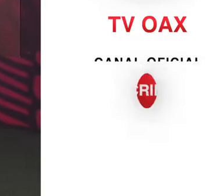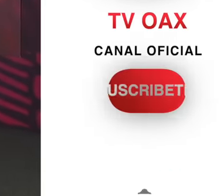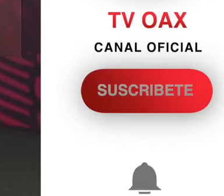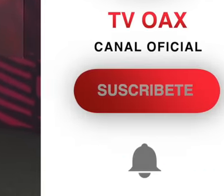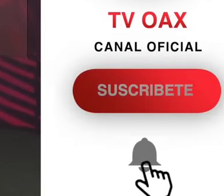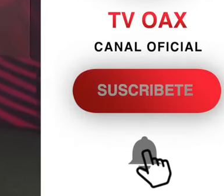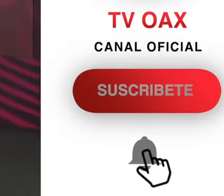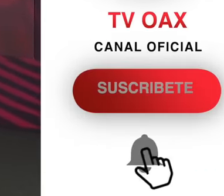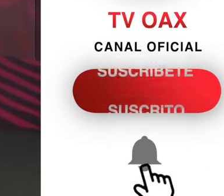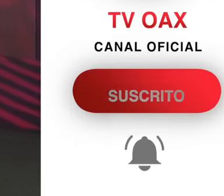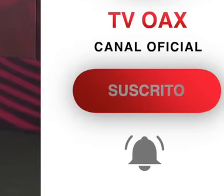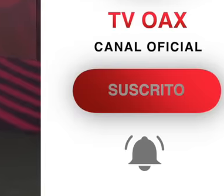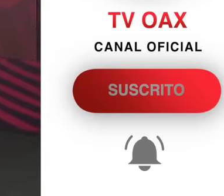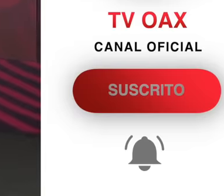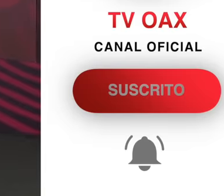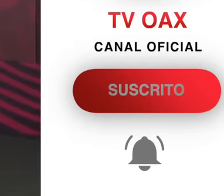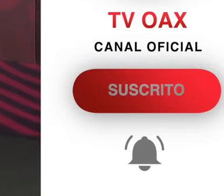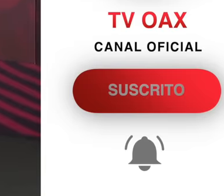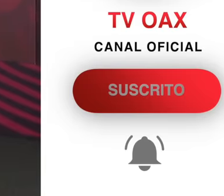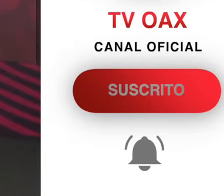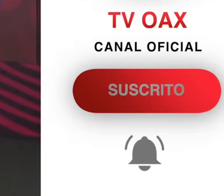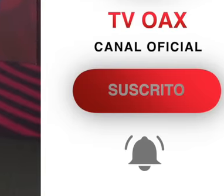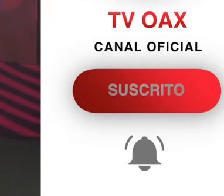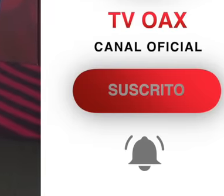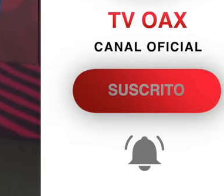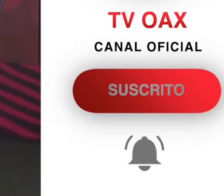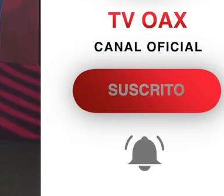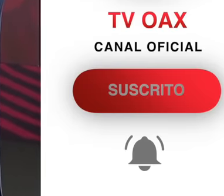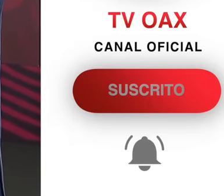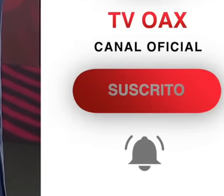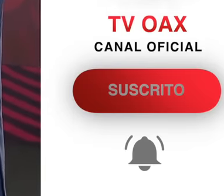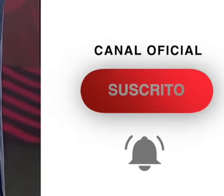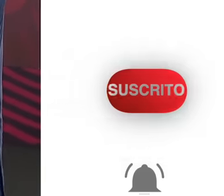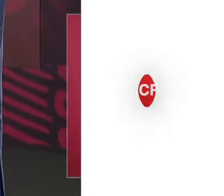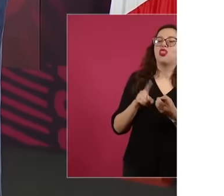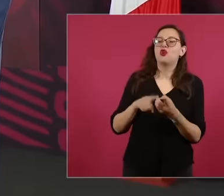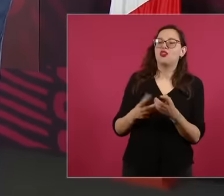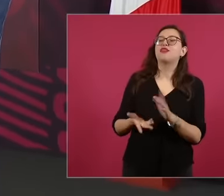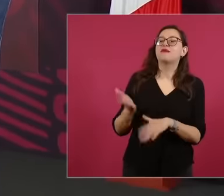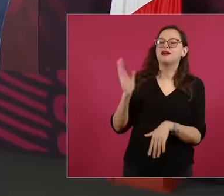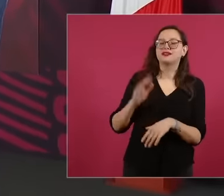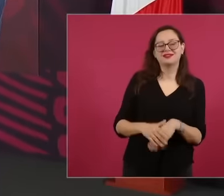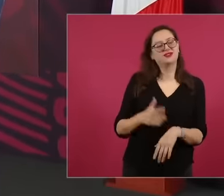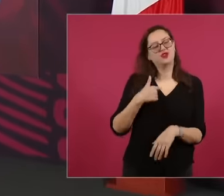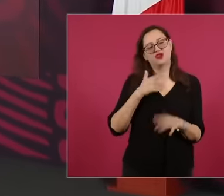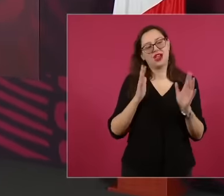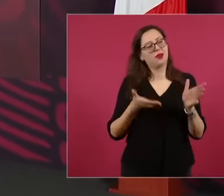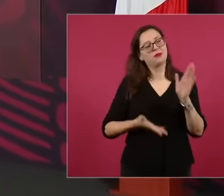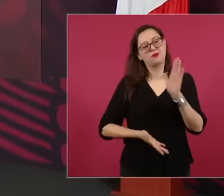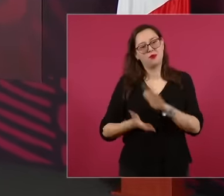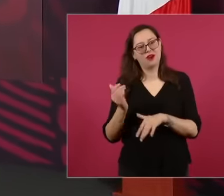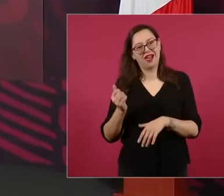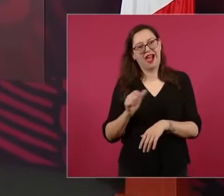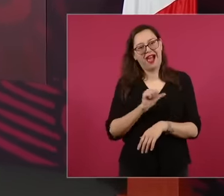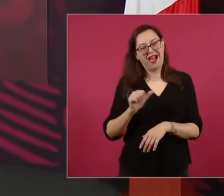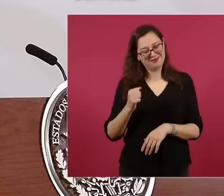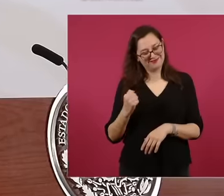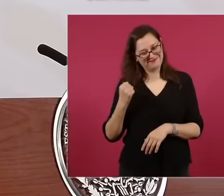where is Don Geno going, drink, I'm going to, I'm leaving, then this ap Palenque